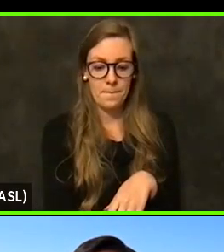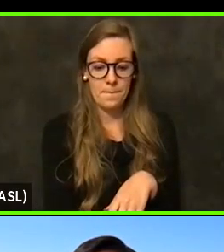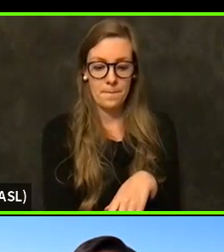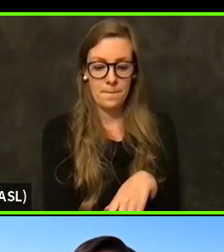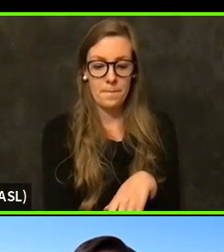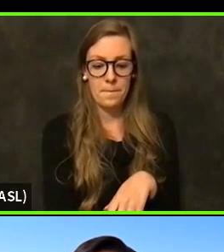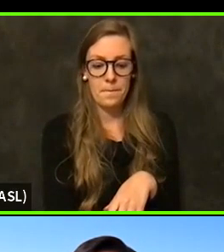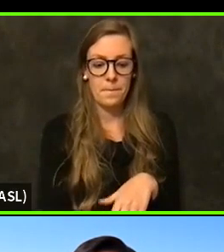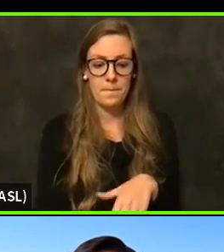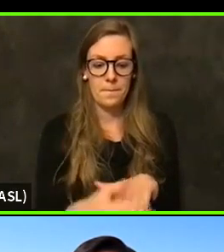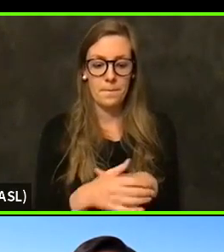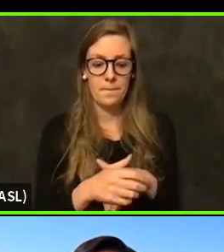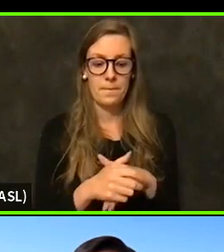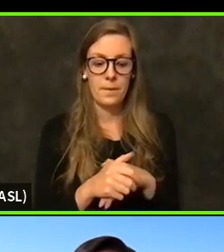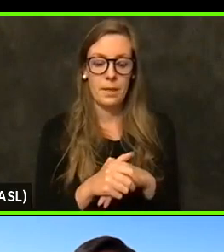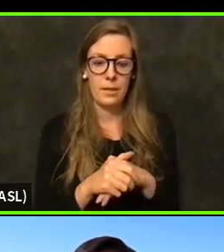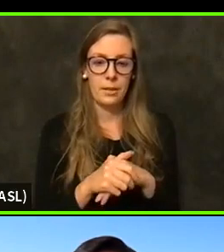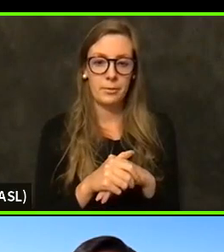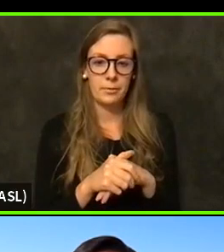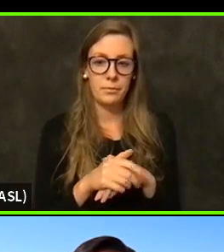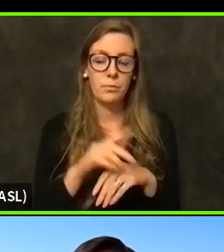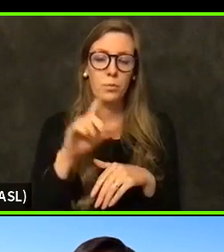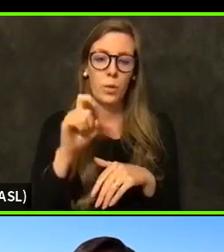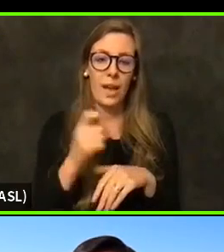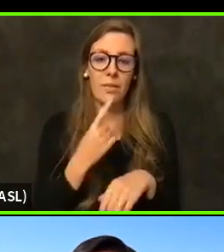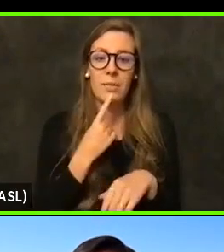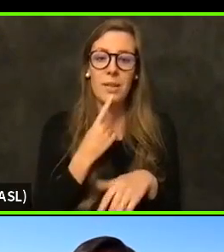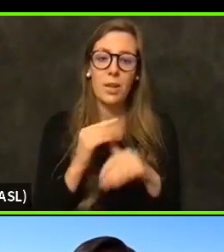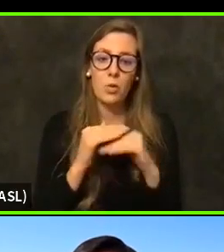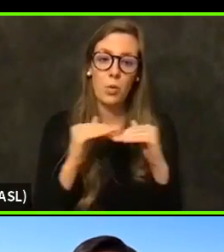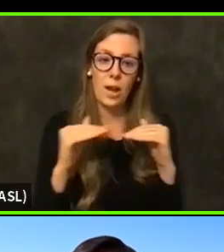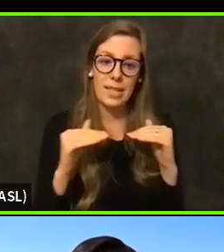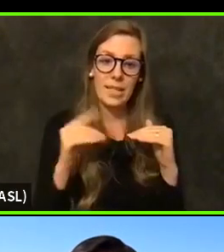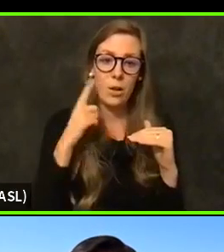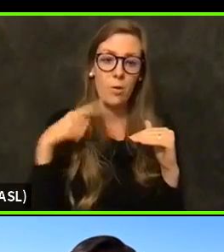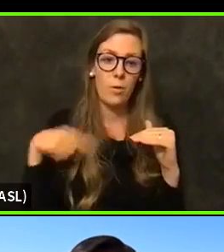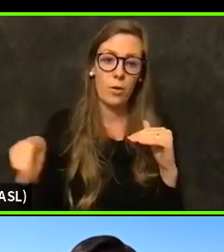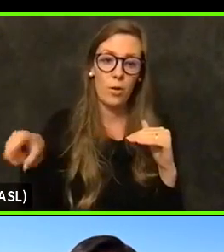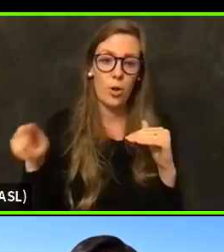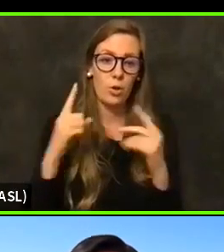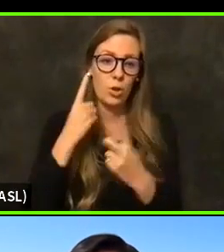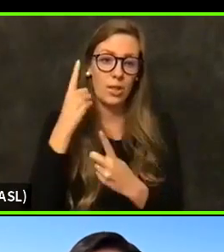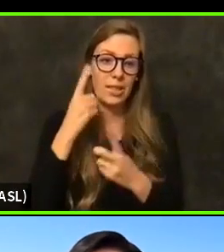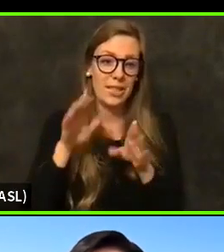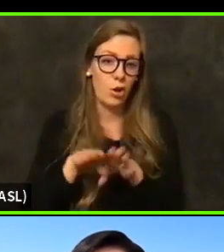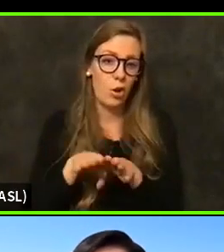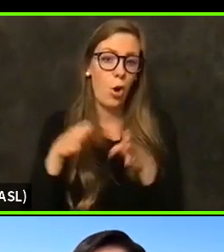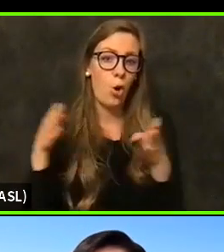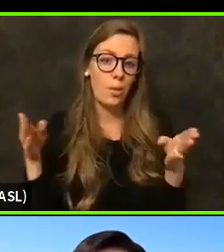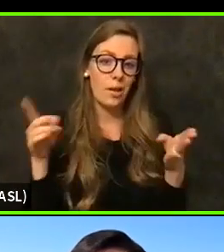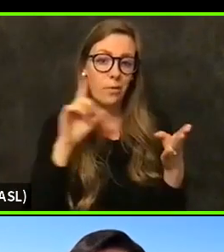We have to be in the red tier in order for them to consider opening. Thank you so much for that information.